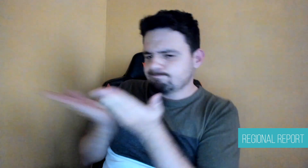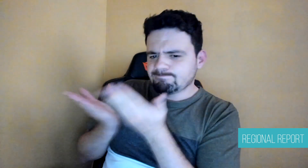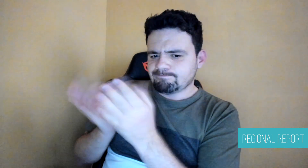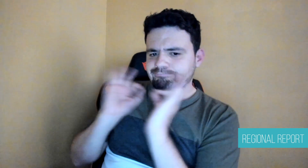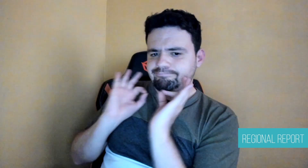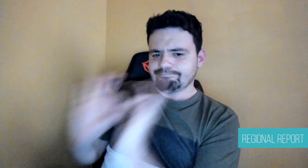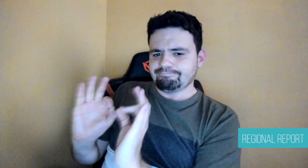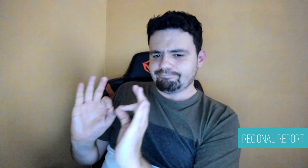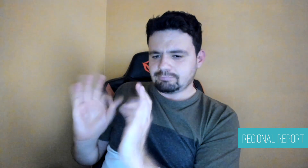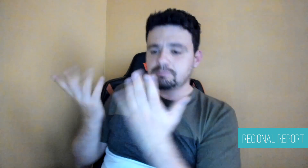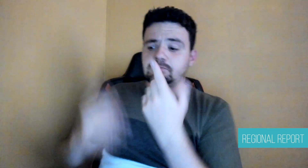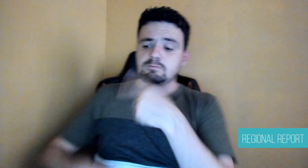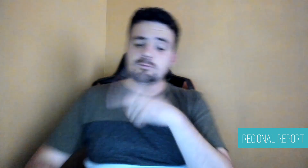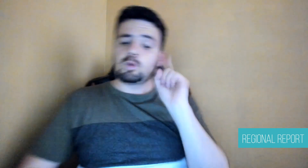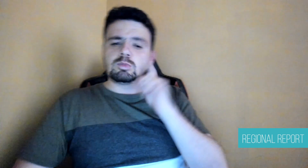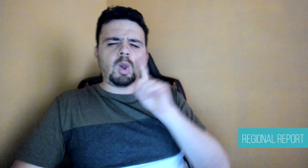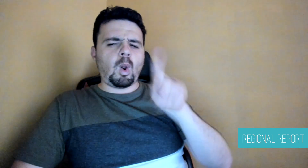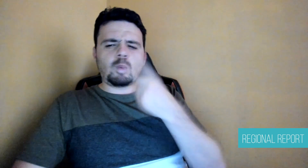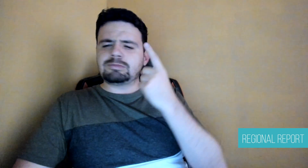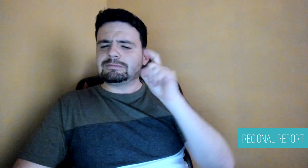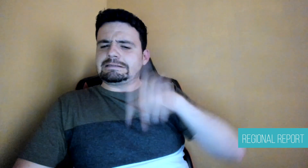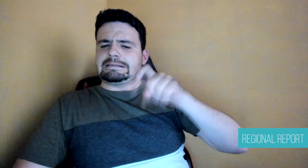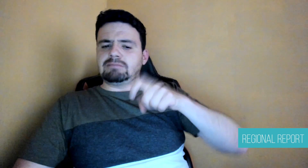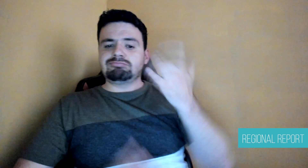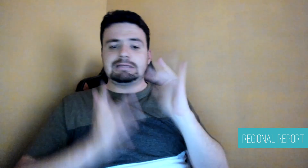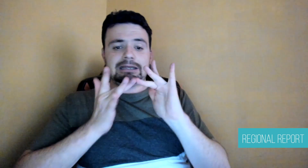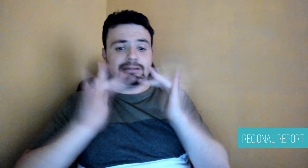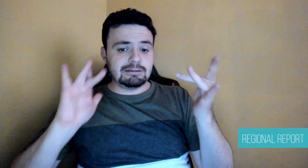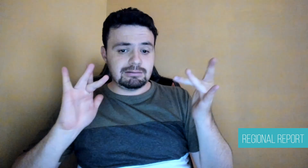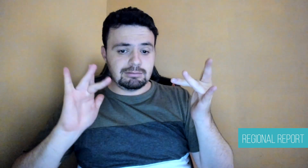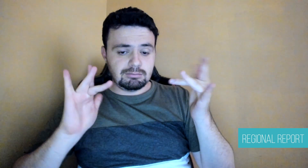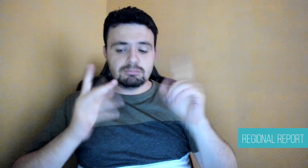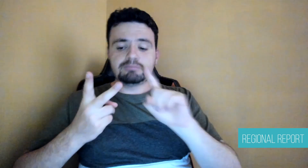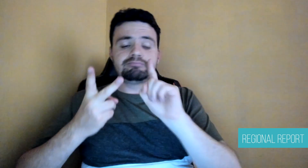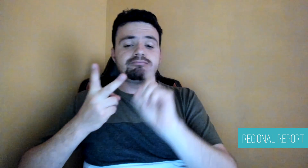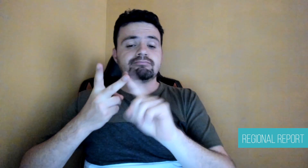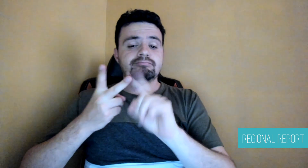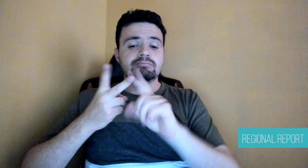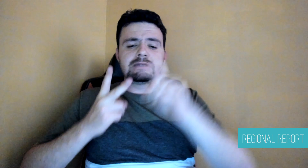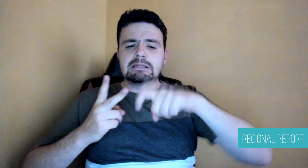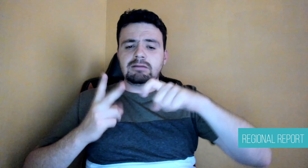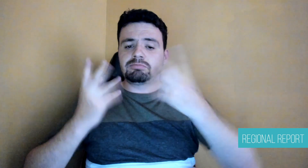of the device that is being used. Gioconda Jara,